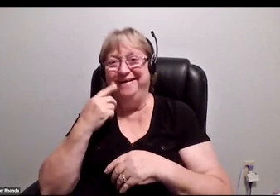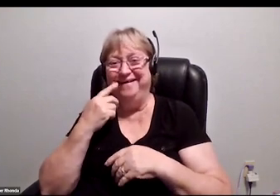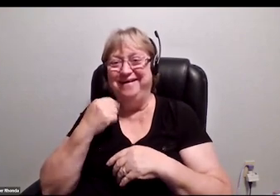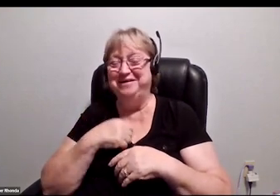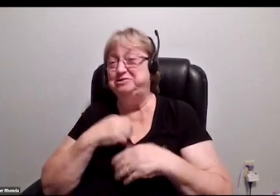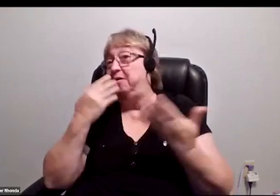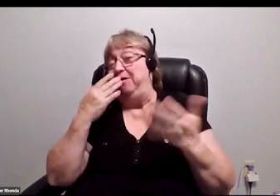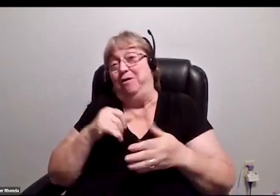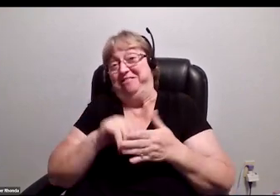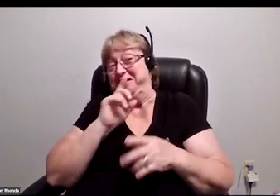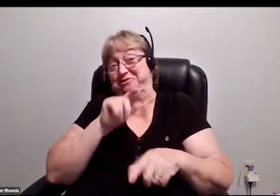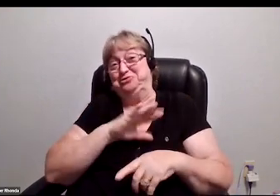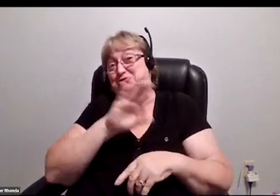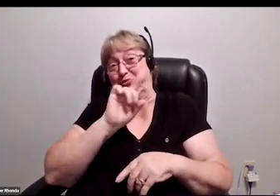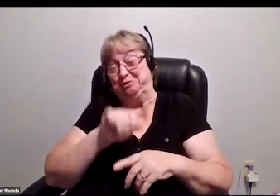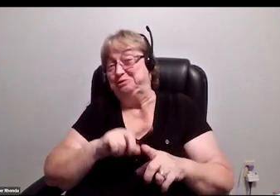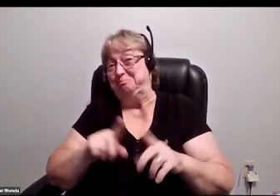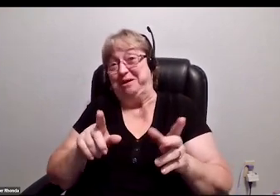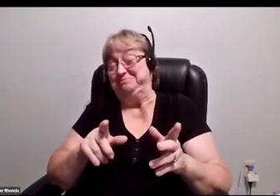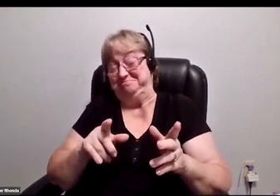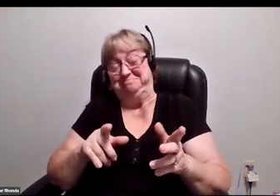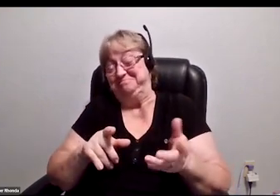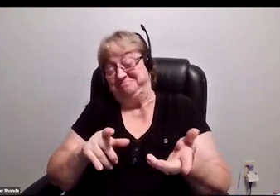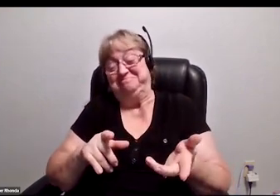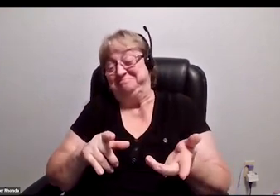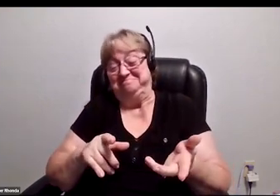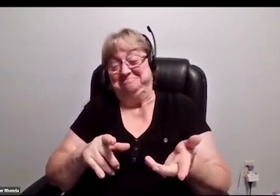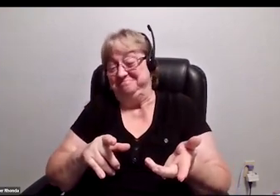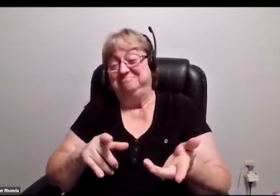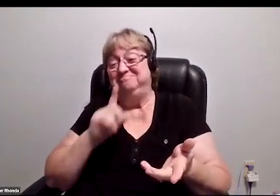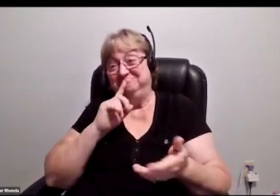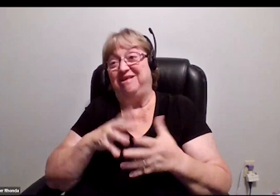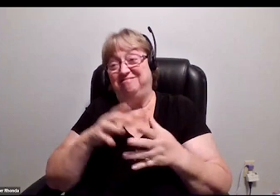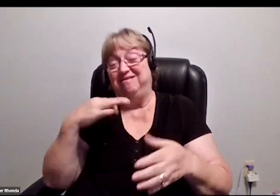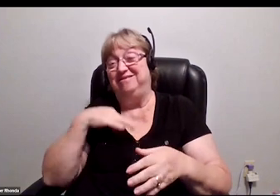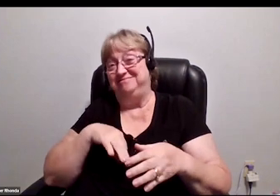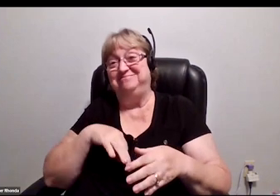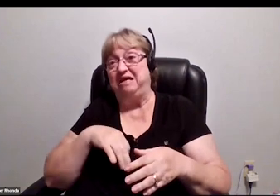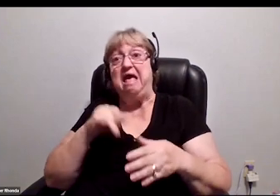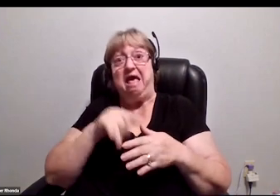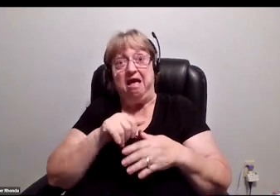I don't know if that answers your question, but it's definitely had a lot of its benefits and these canes